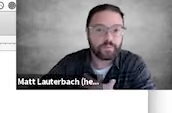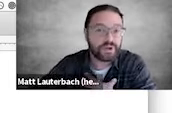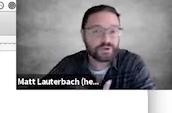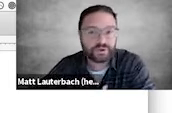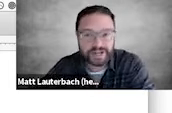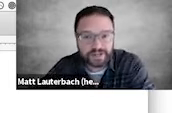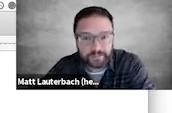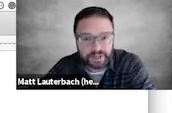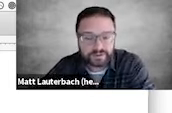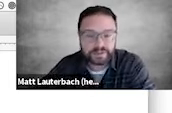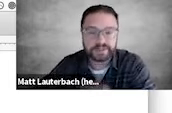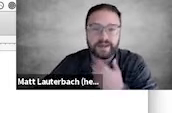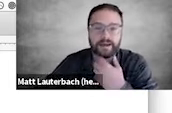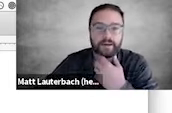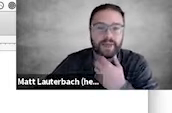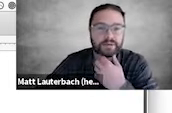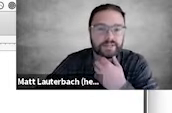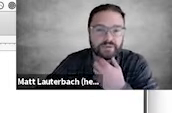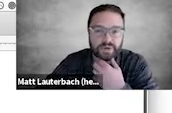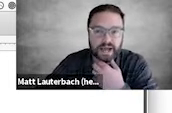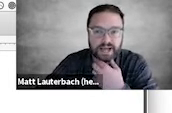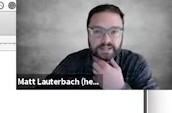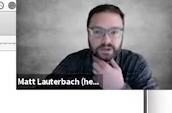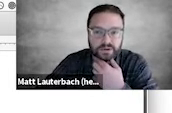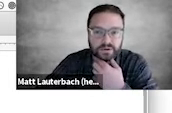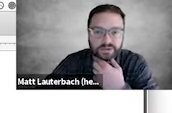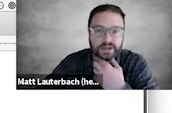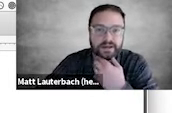musical tension builds, bouncing between highs and lows,